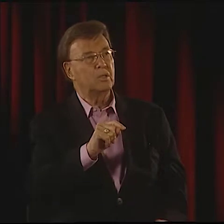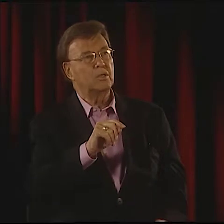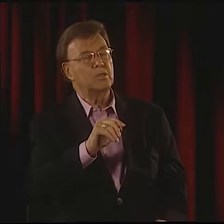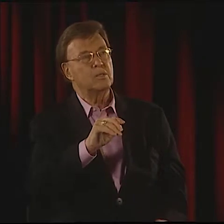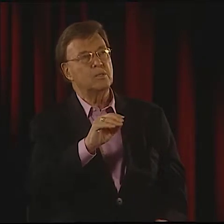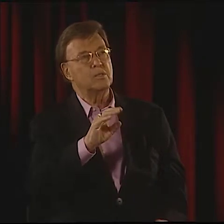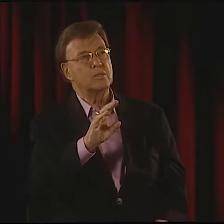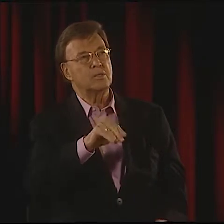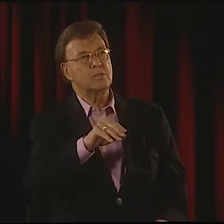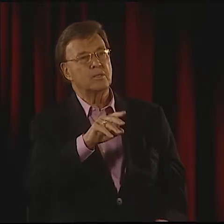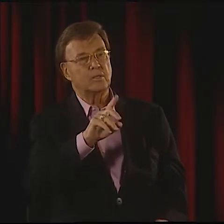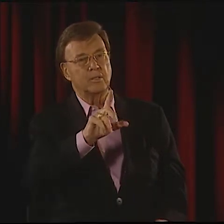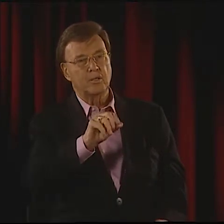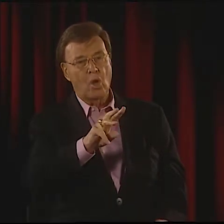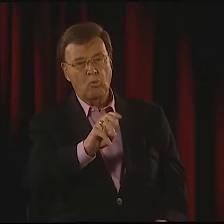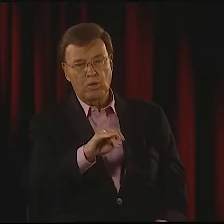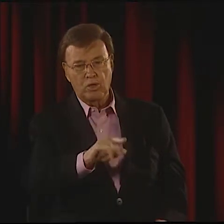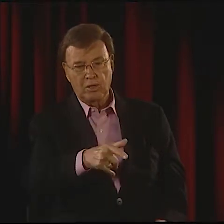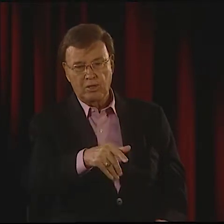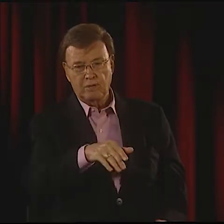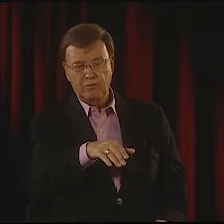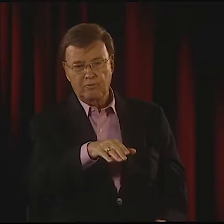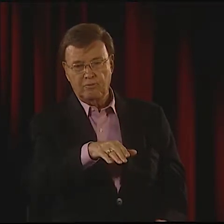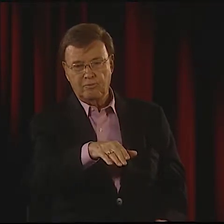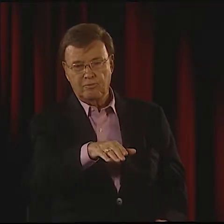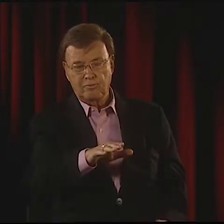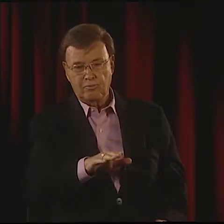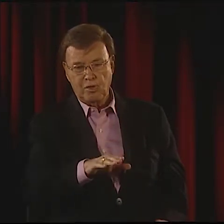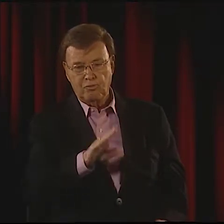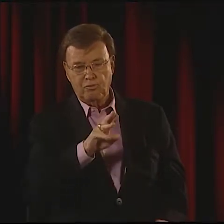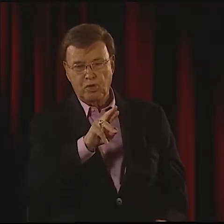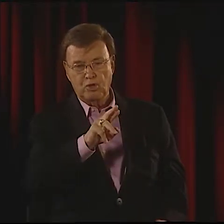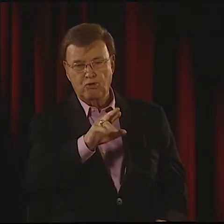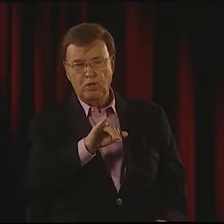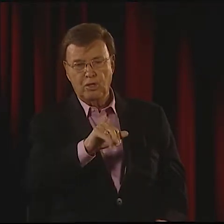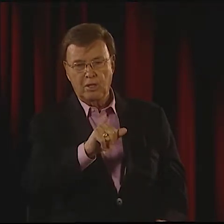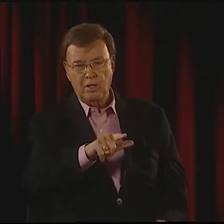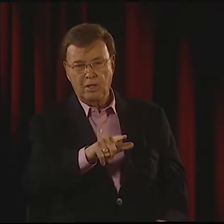TO THE AUDIENCE-- "DEAF," "WHAT," "LOWERED,"